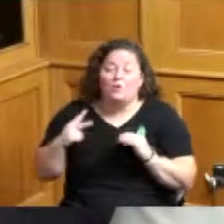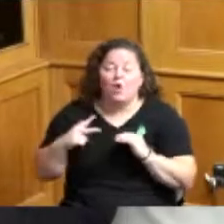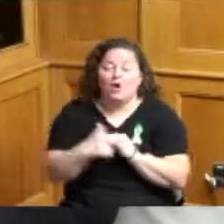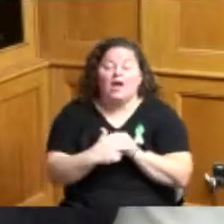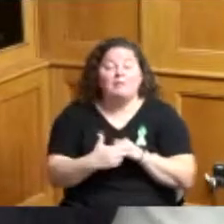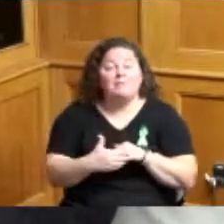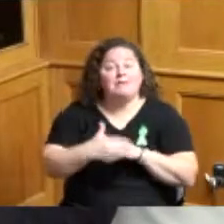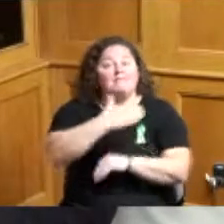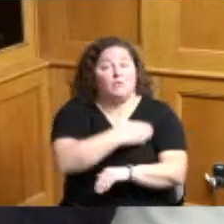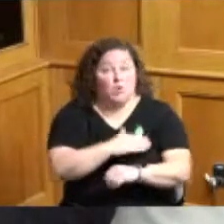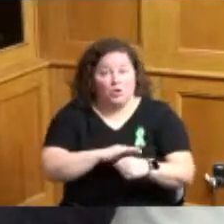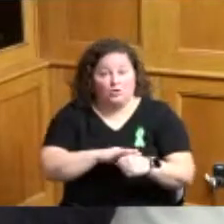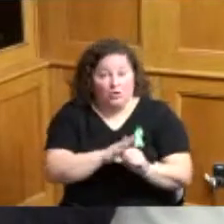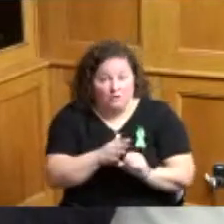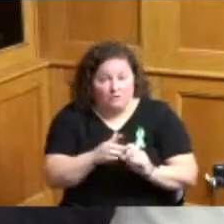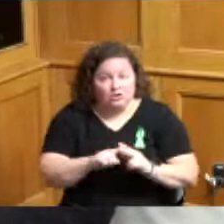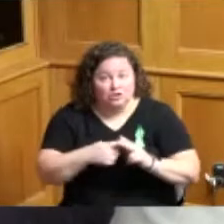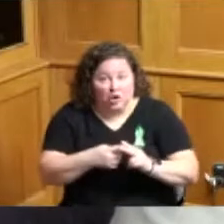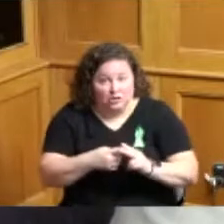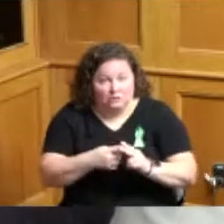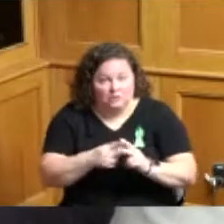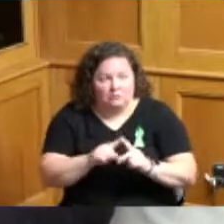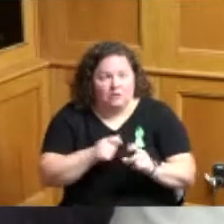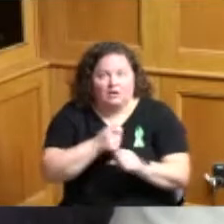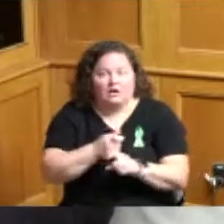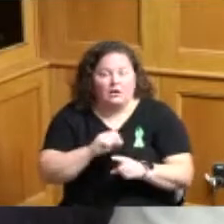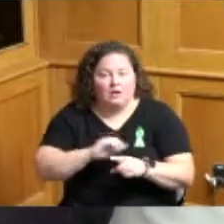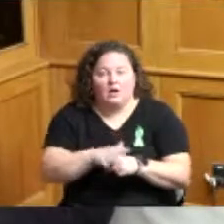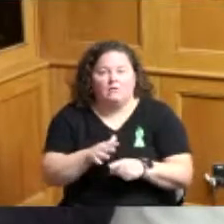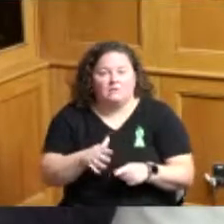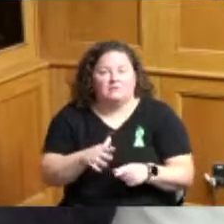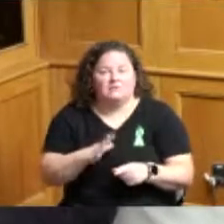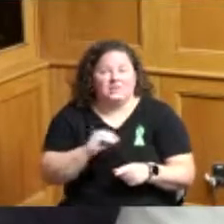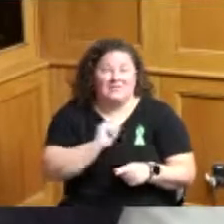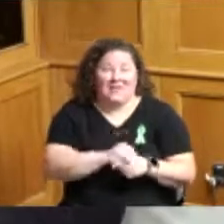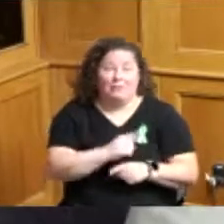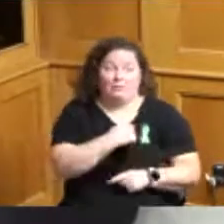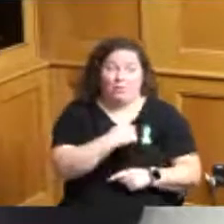were already on it so that was one cut that's two cuts right there then we had the pandemic